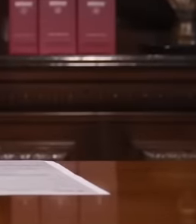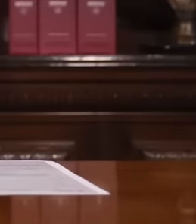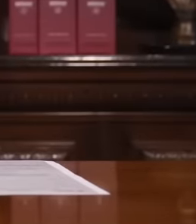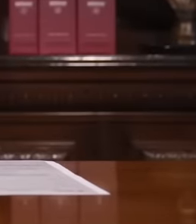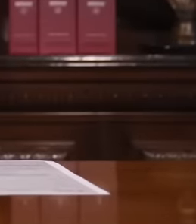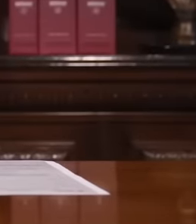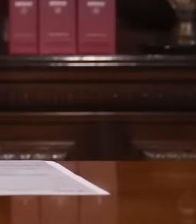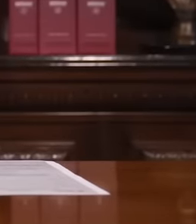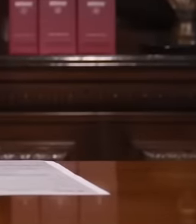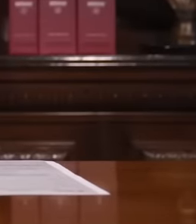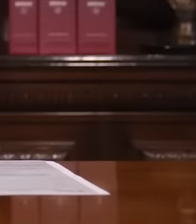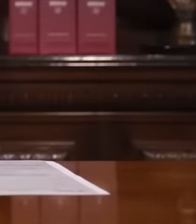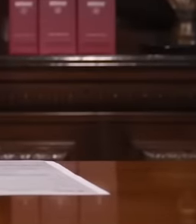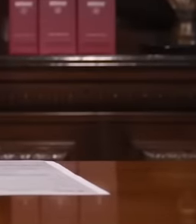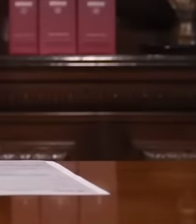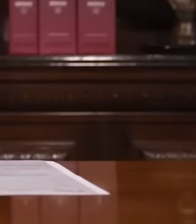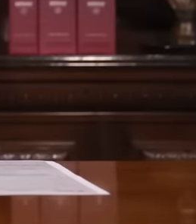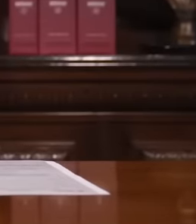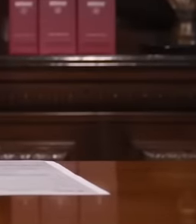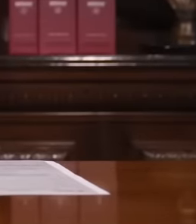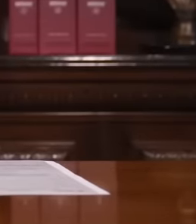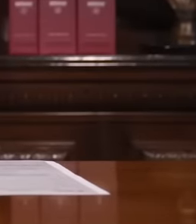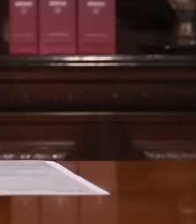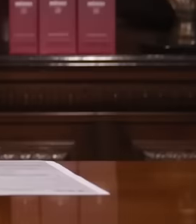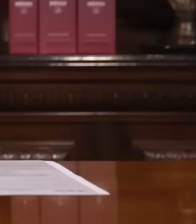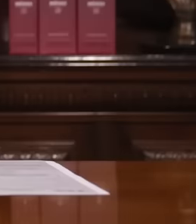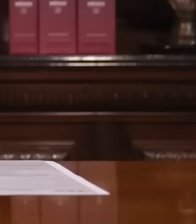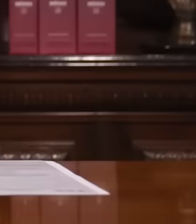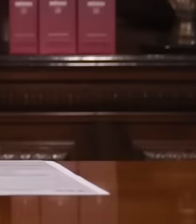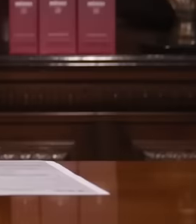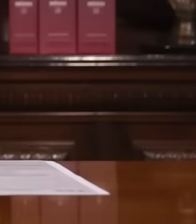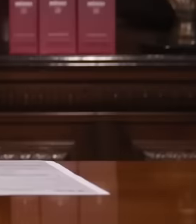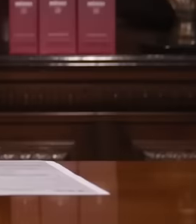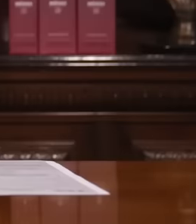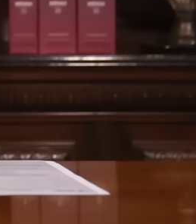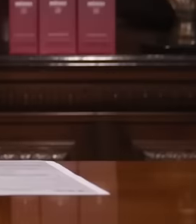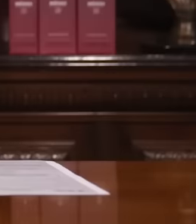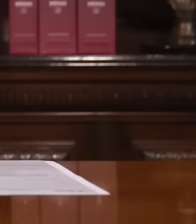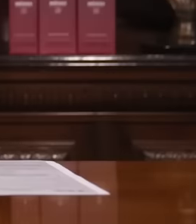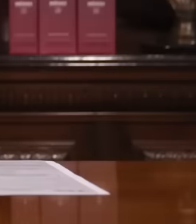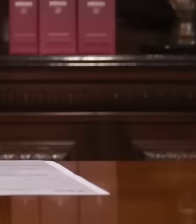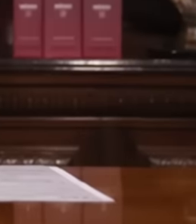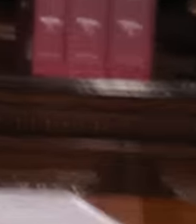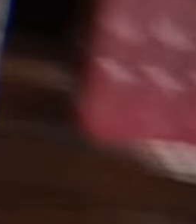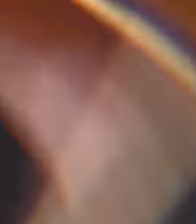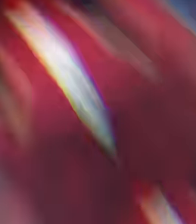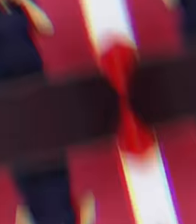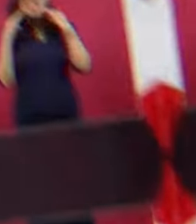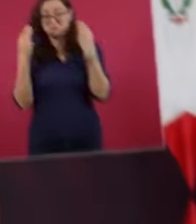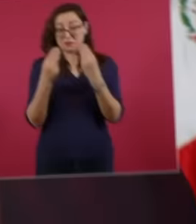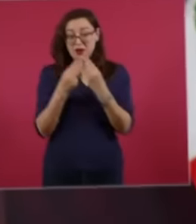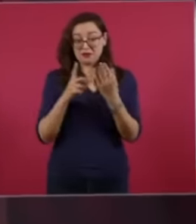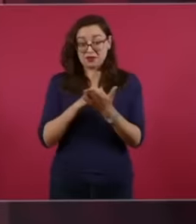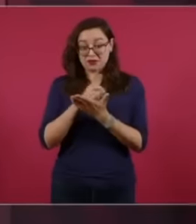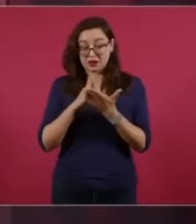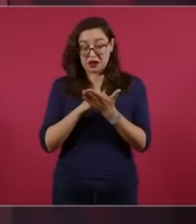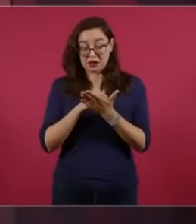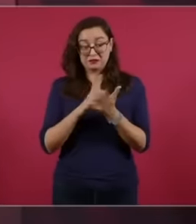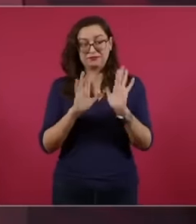he thinks and today in the morning conference the president narrated how with moral authority he